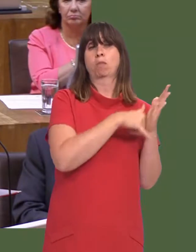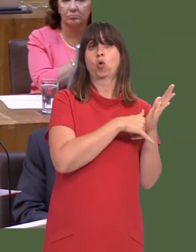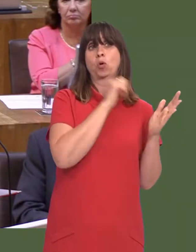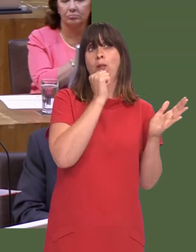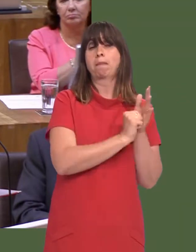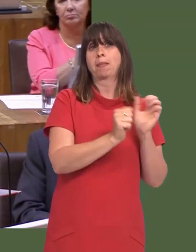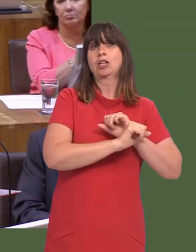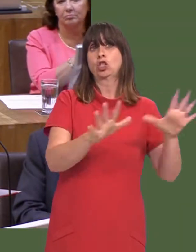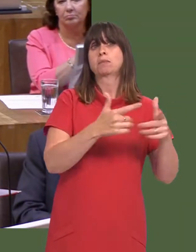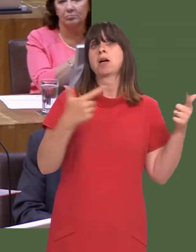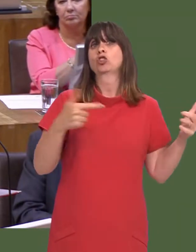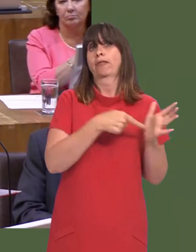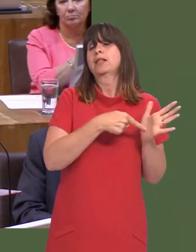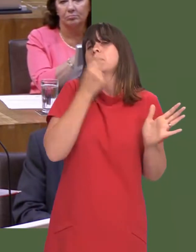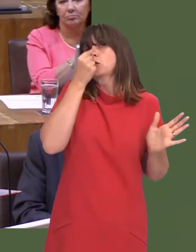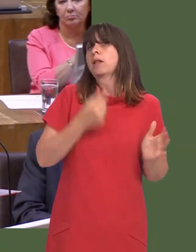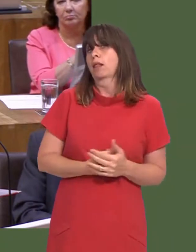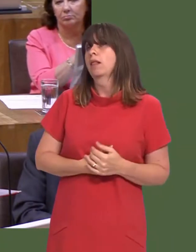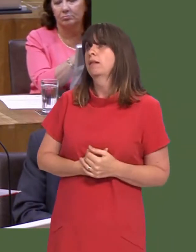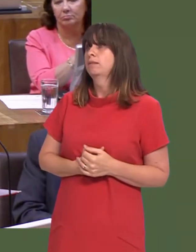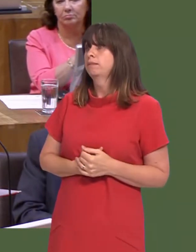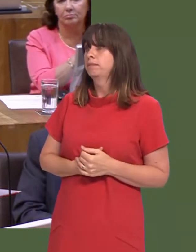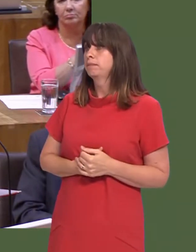report has begun, with a view to publishing it. We want to publish as much of it as possible.